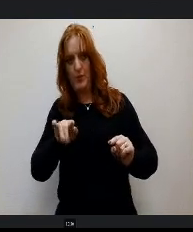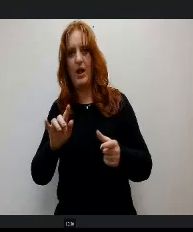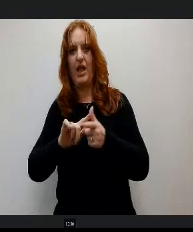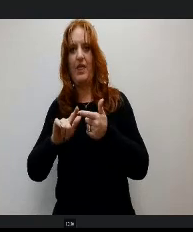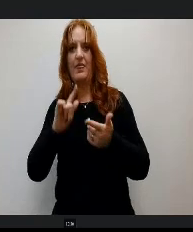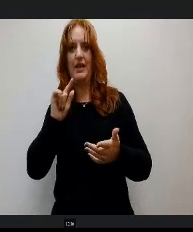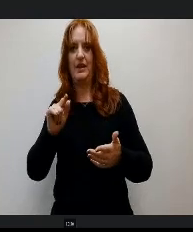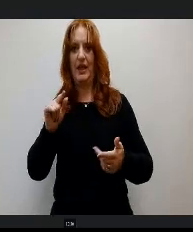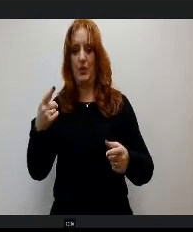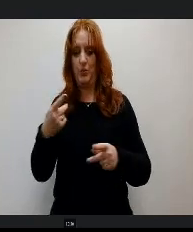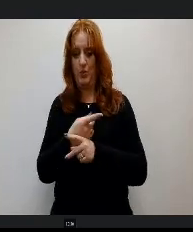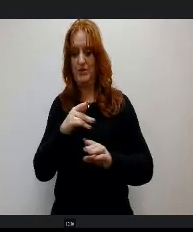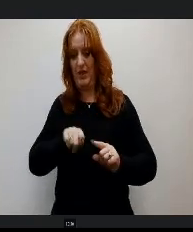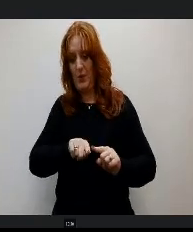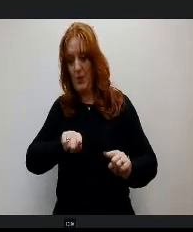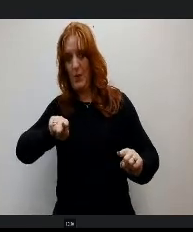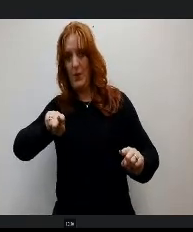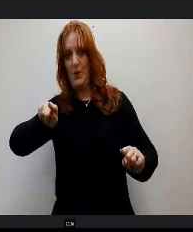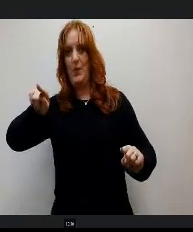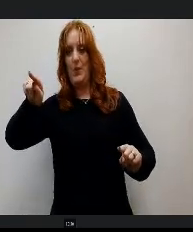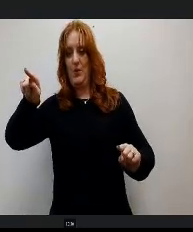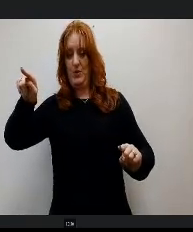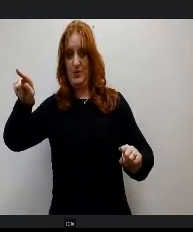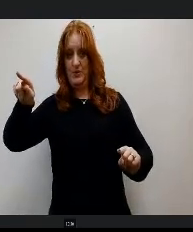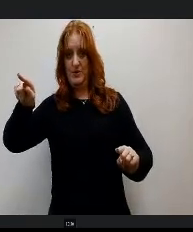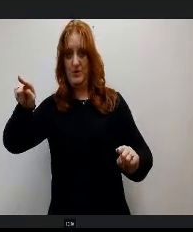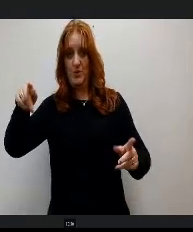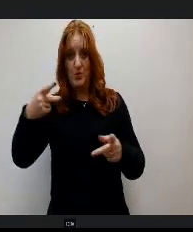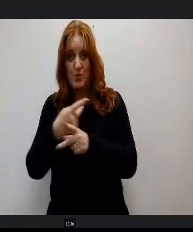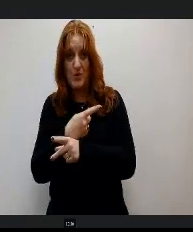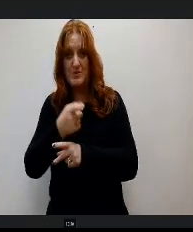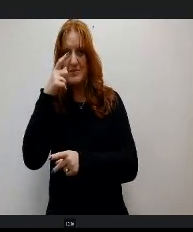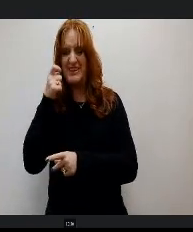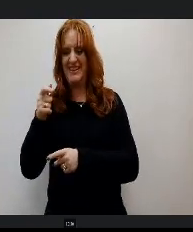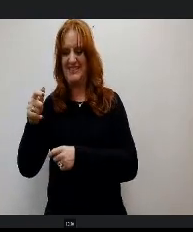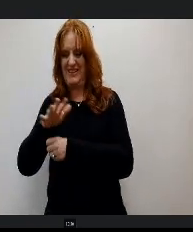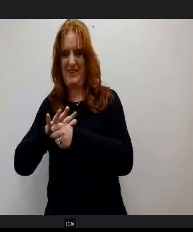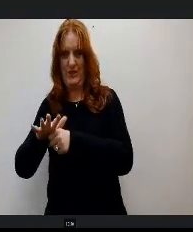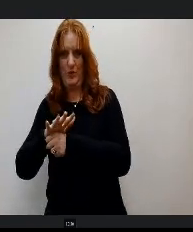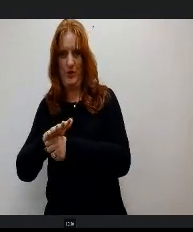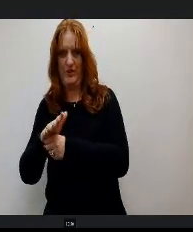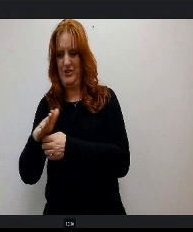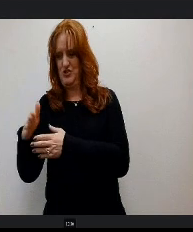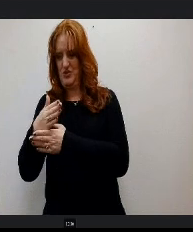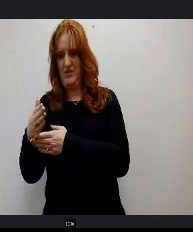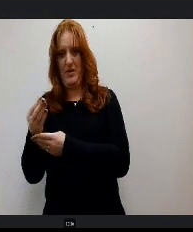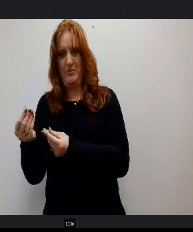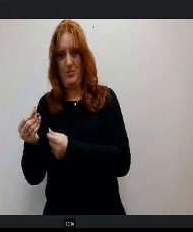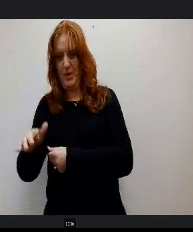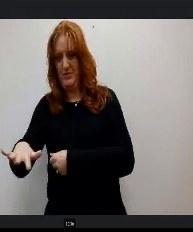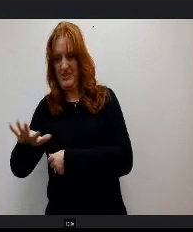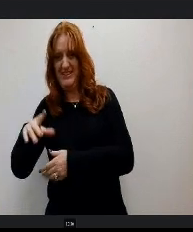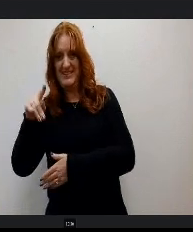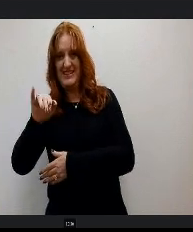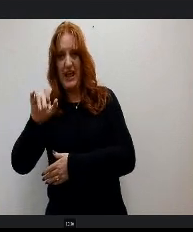or animated this year because our local share of property taxes went even higher so that